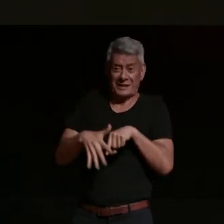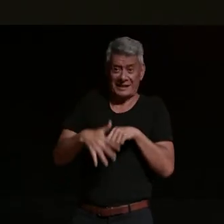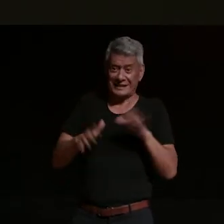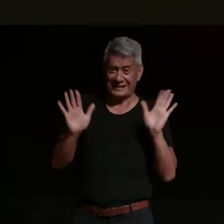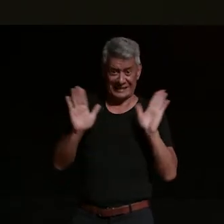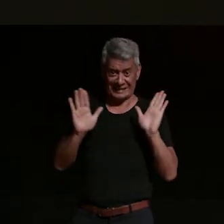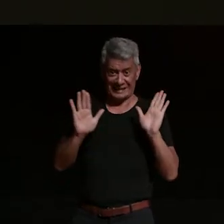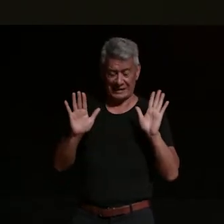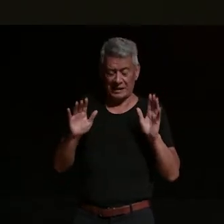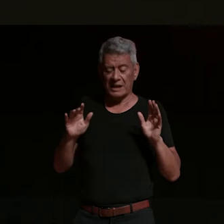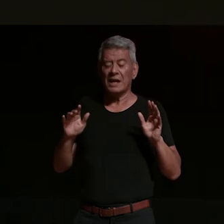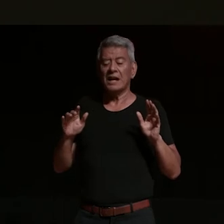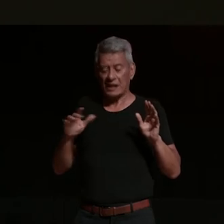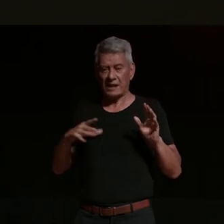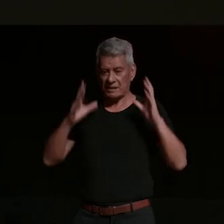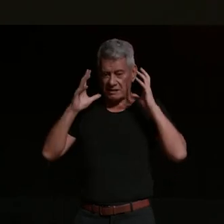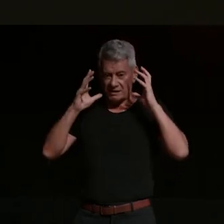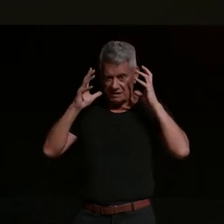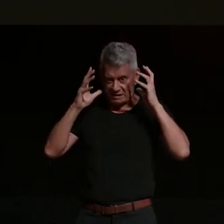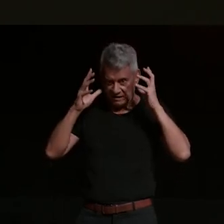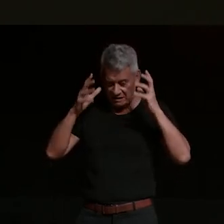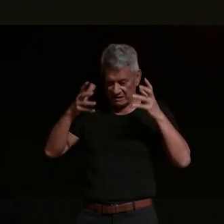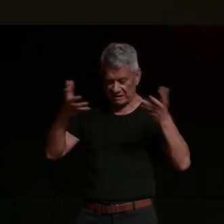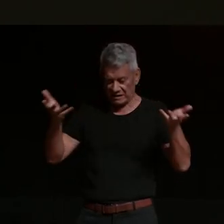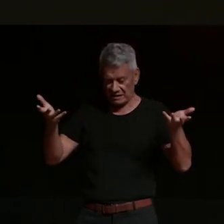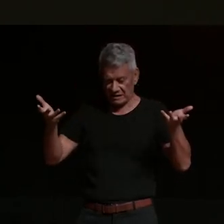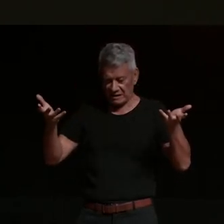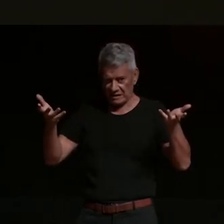was off scot-free took my glove off finger was completely [ __ ] ripped apart so i was like